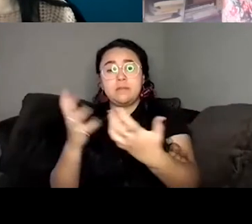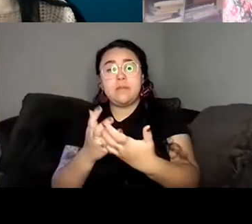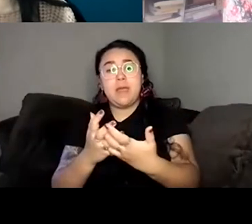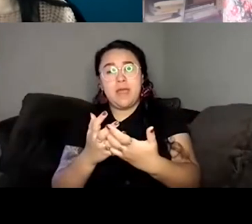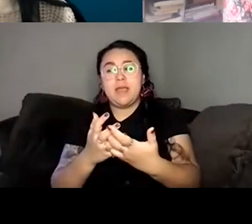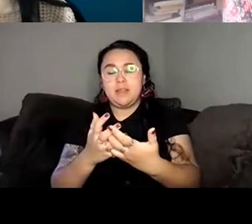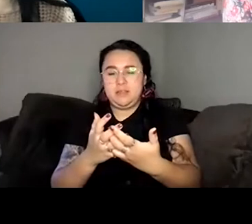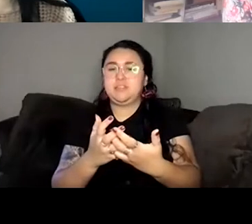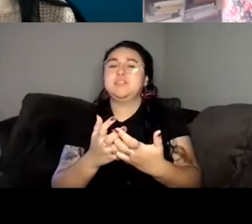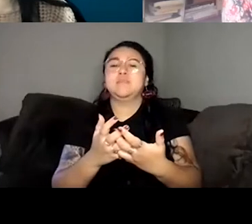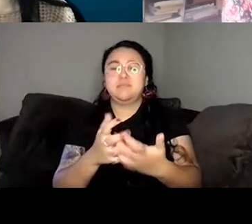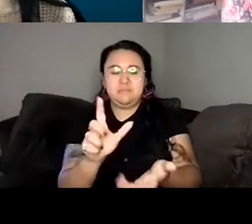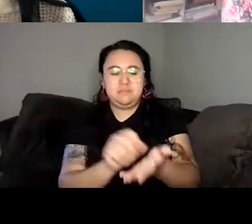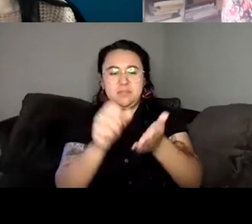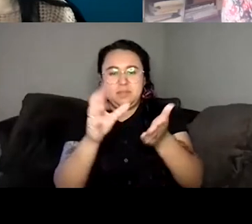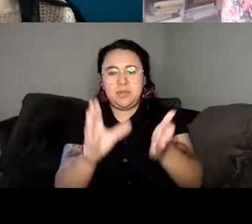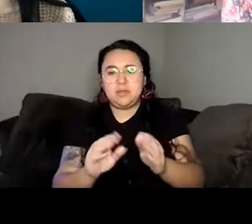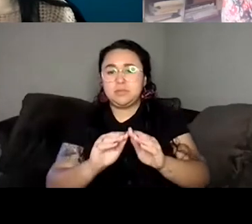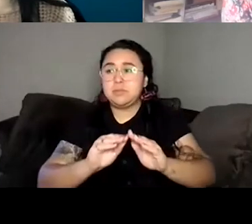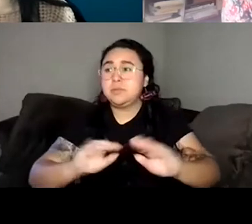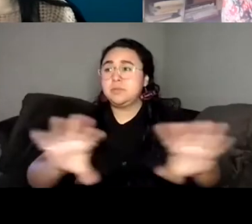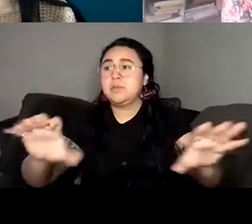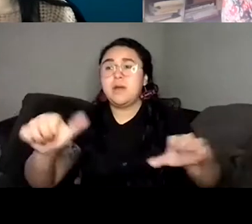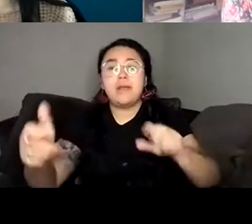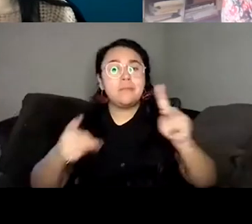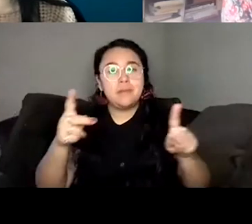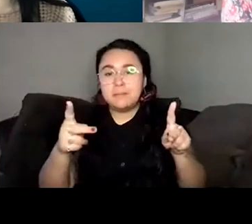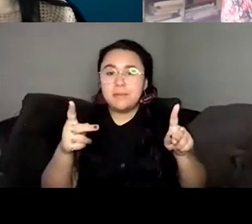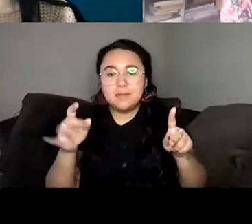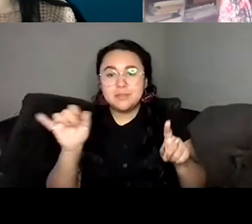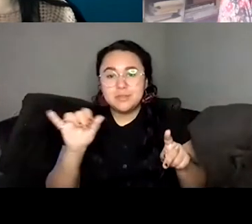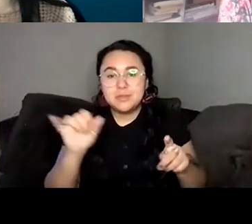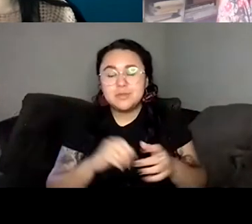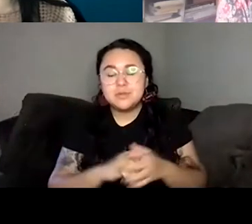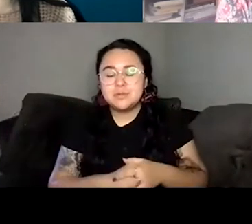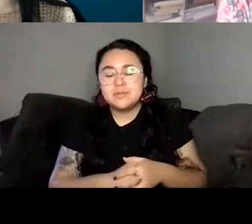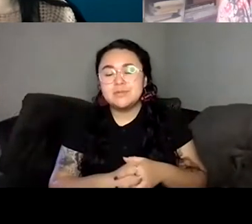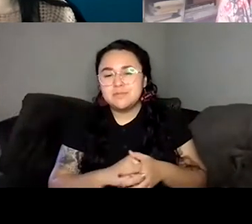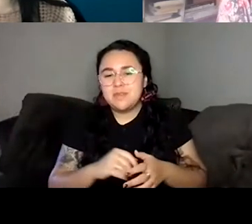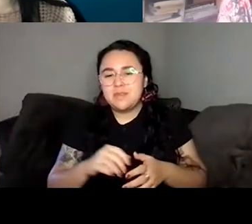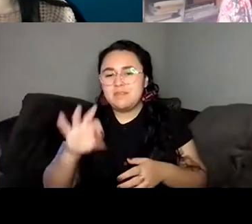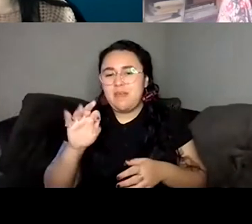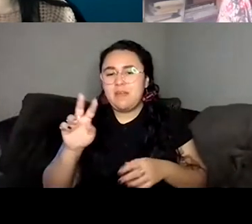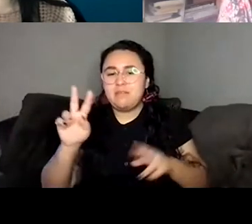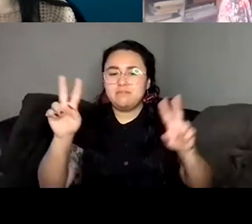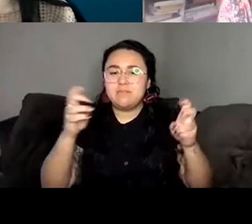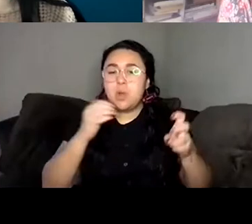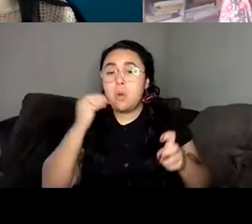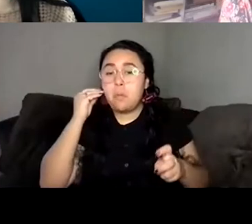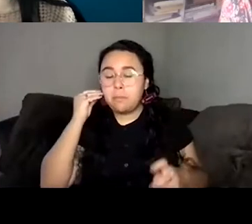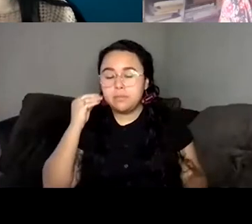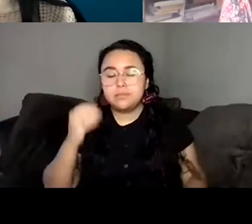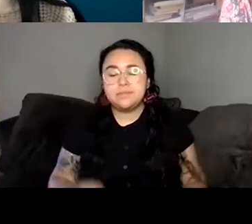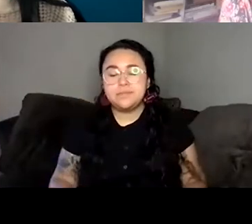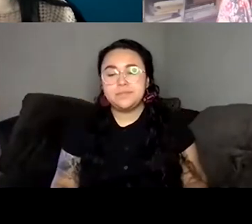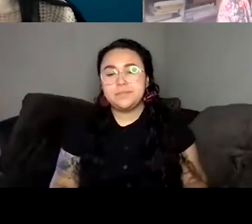can care for it. Did you I guess how do we how do you remain faithful to a project and